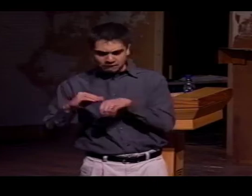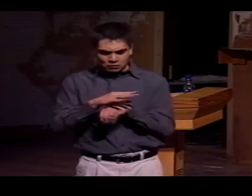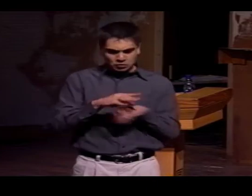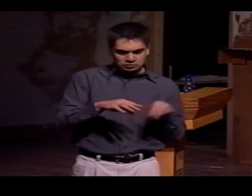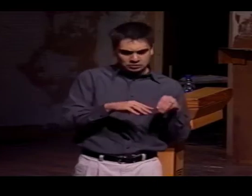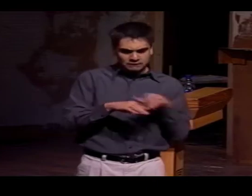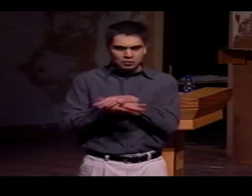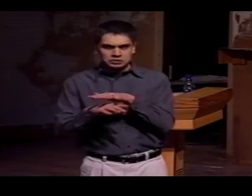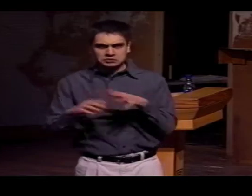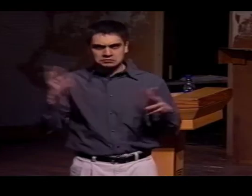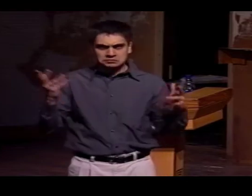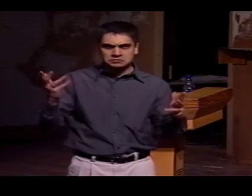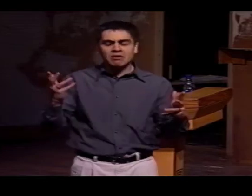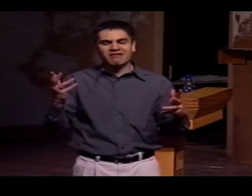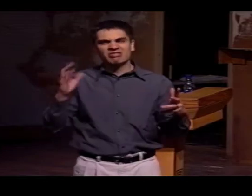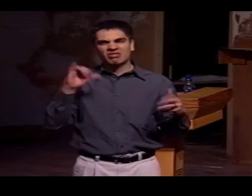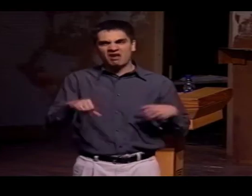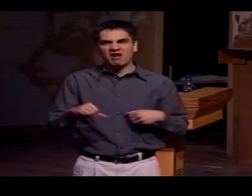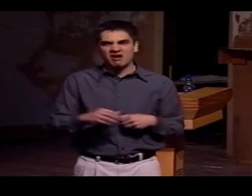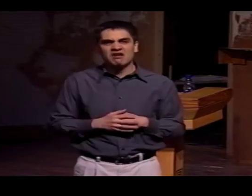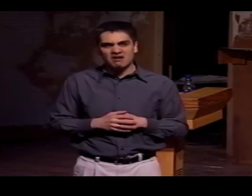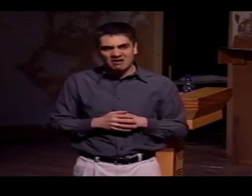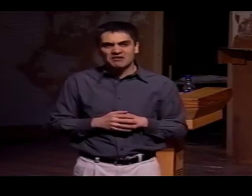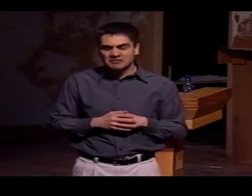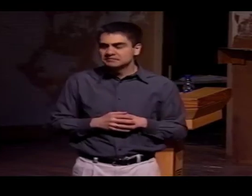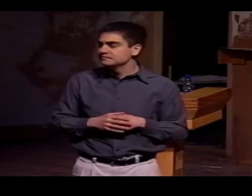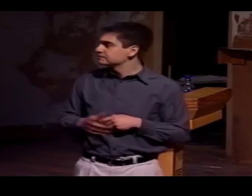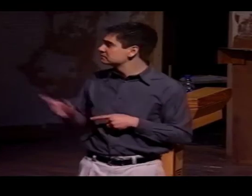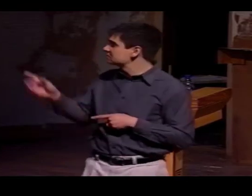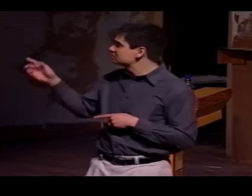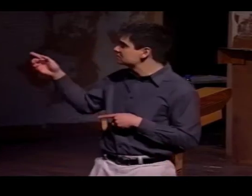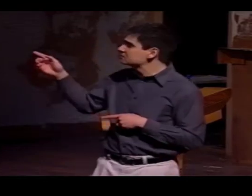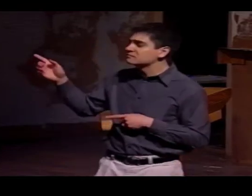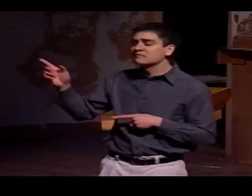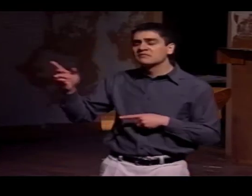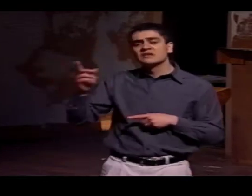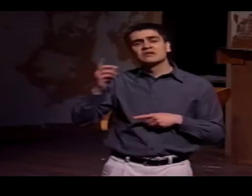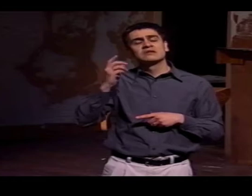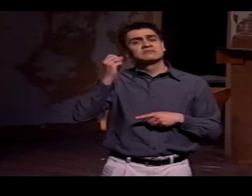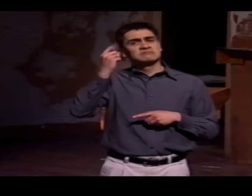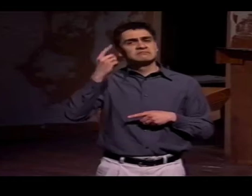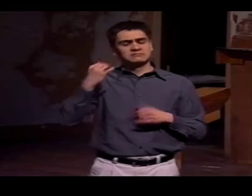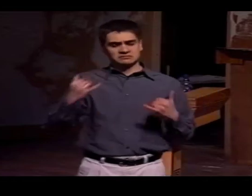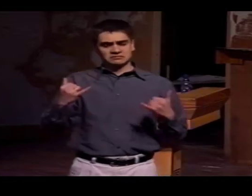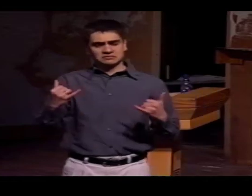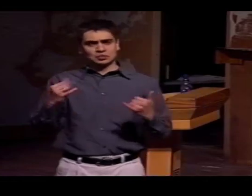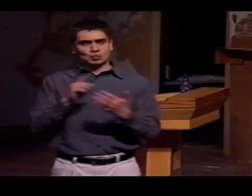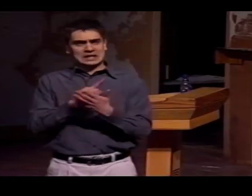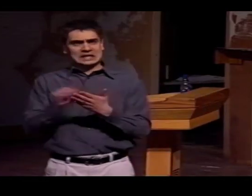LANGUAGE CONTACT MEANS, WHEN TWO LANGUAGES ARE IN PROXIMITY OF EACH OTHER, HOW THEY PLAY WITH EACH OTHER